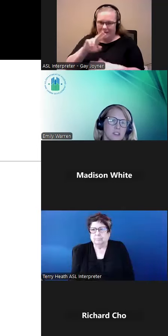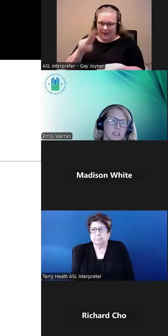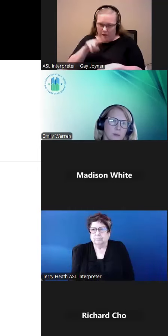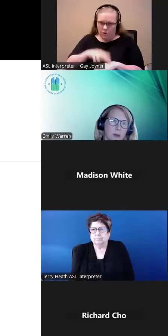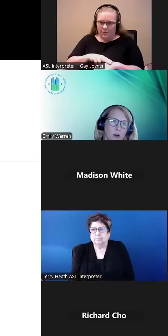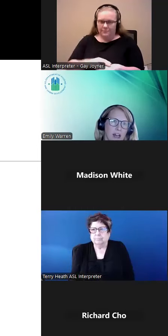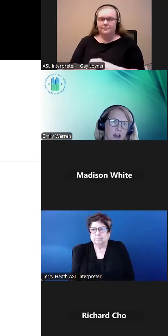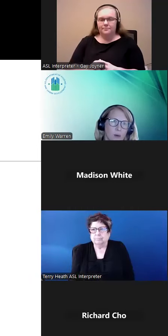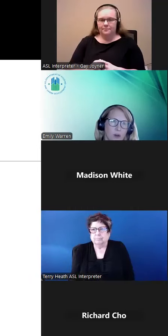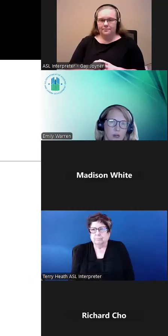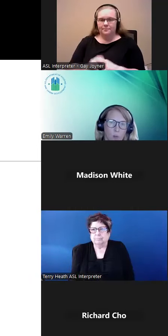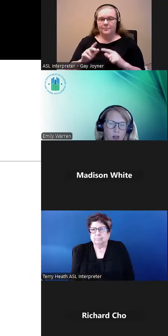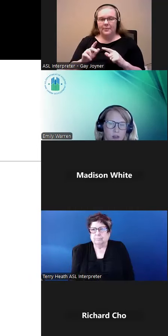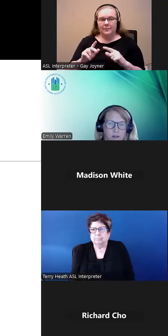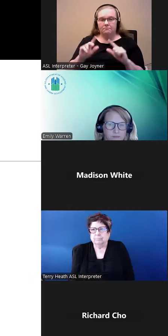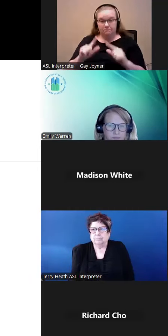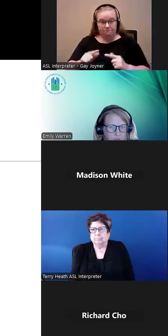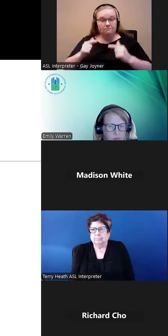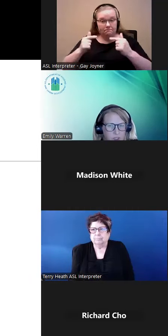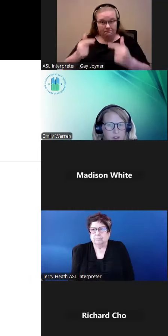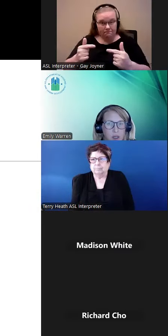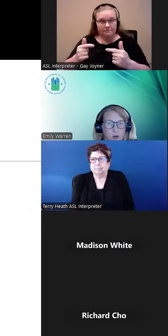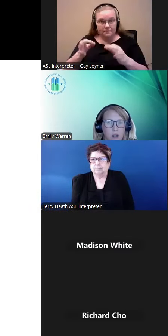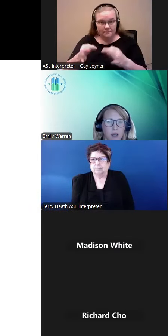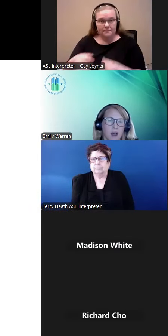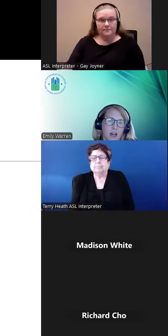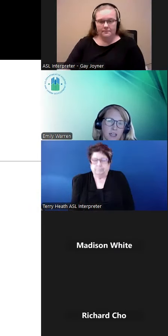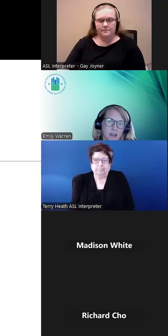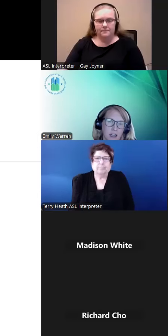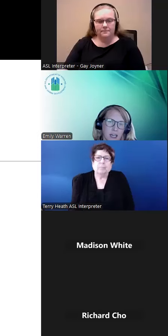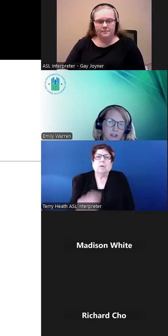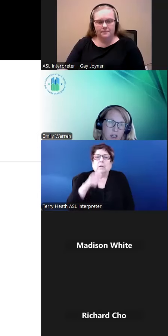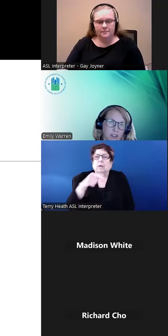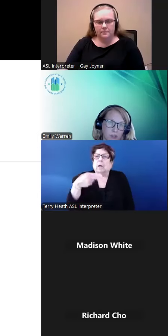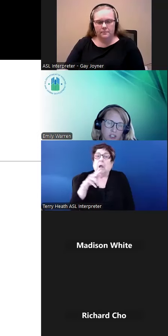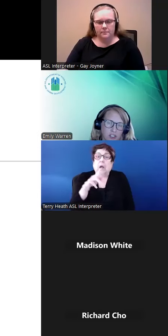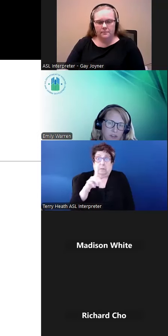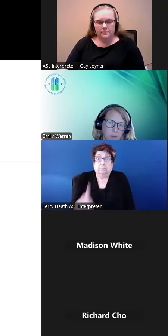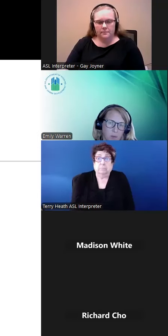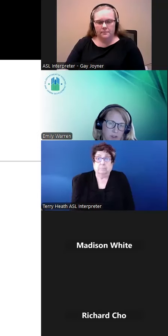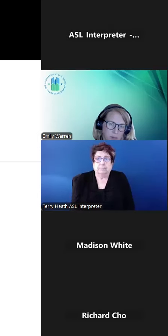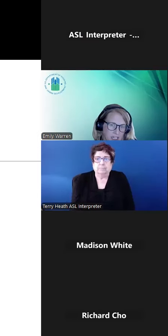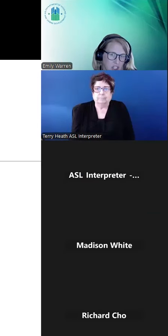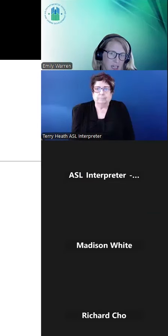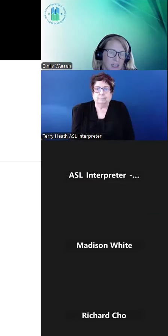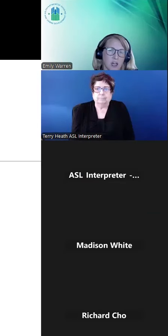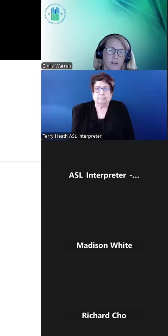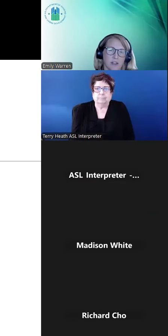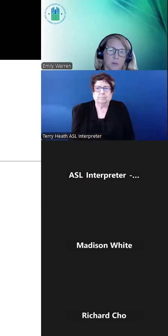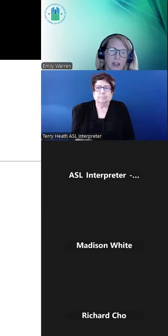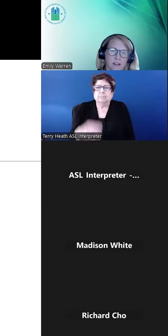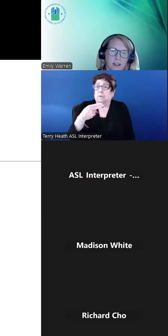just a little more about how the program works. So HUD's relationship with the PHA is governed by the